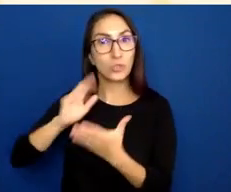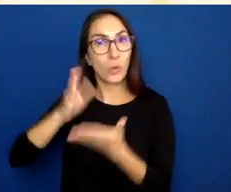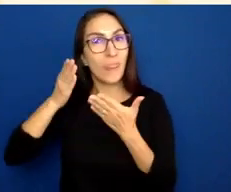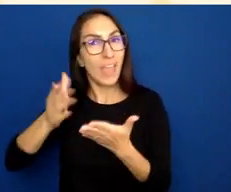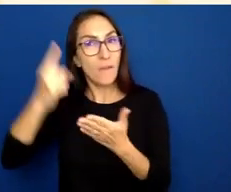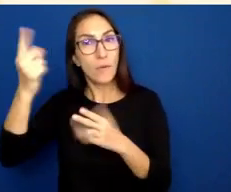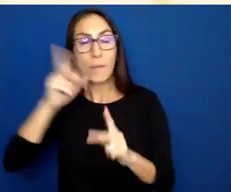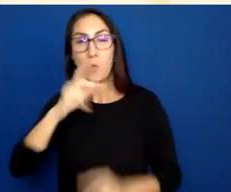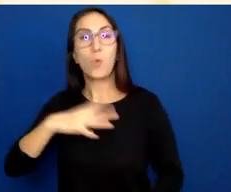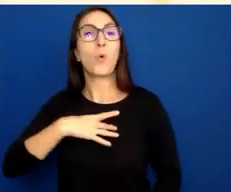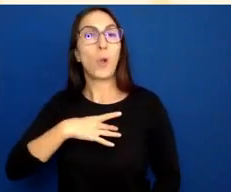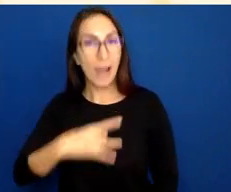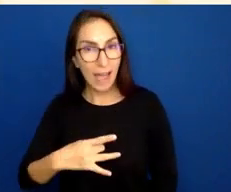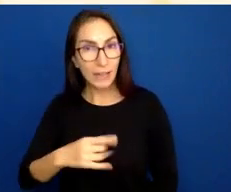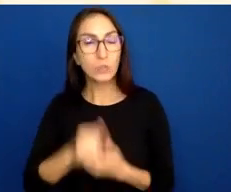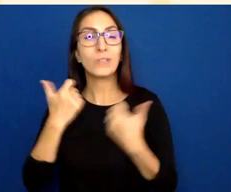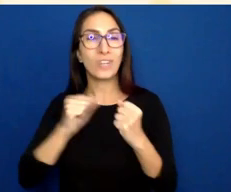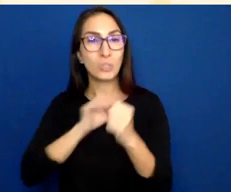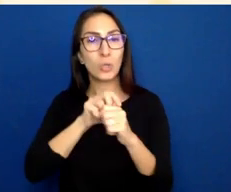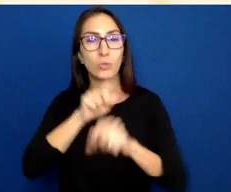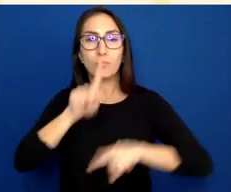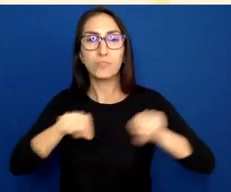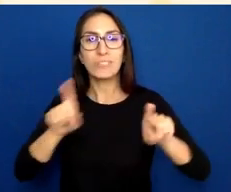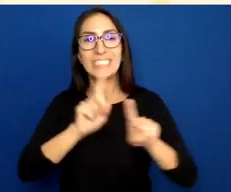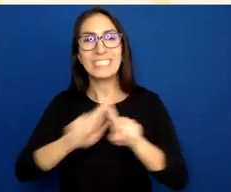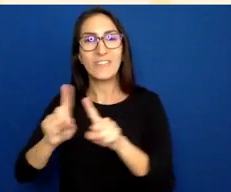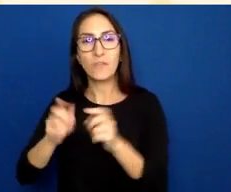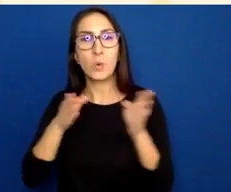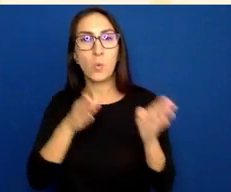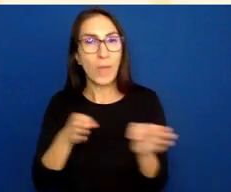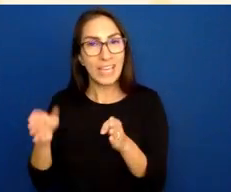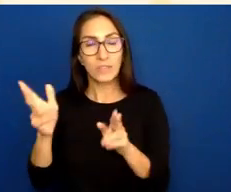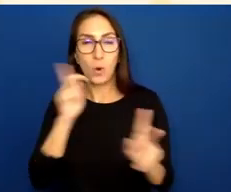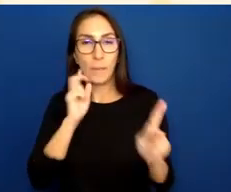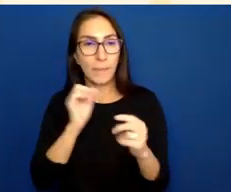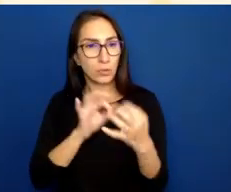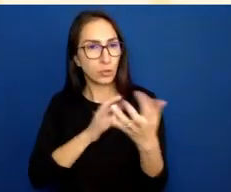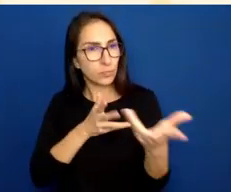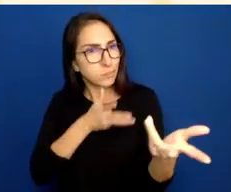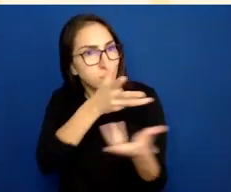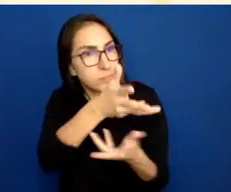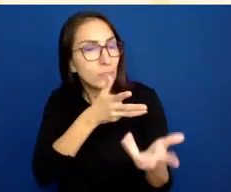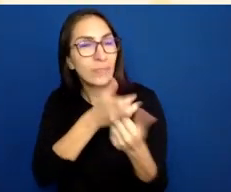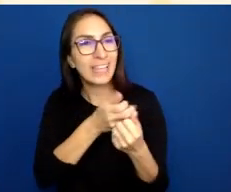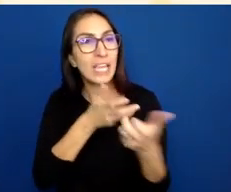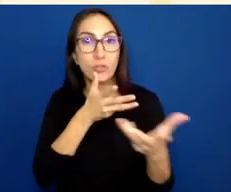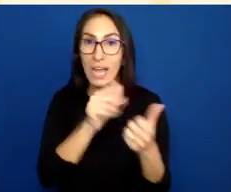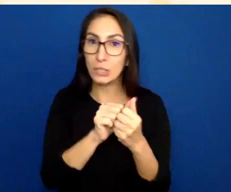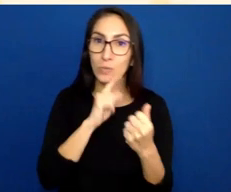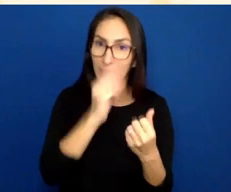So we try to include different ways for people to engage with the content, including interaction with others.